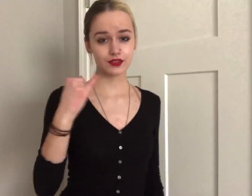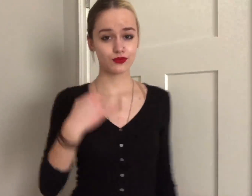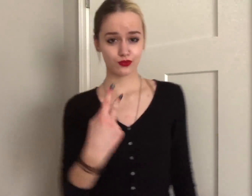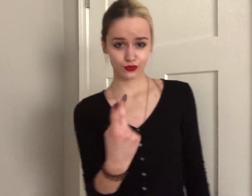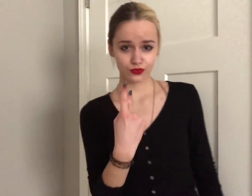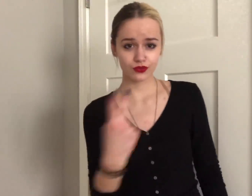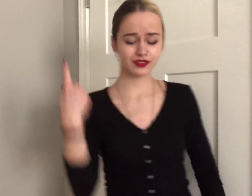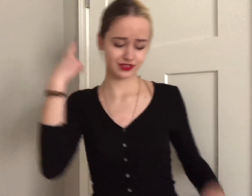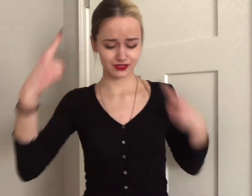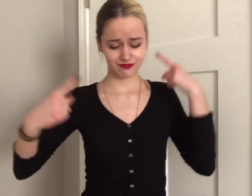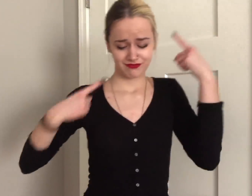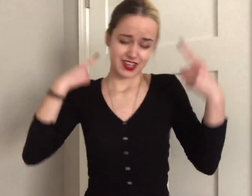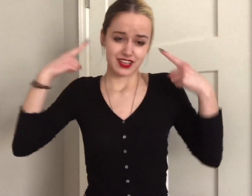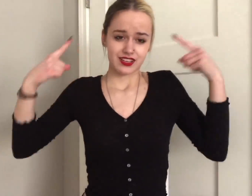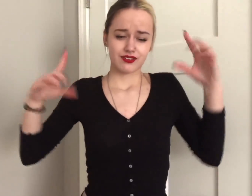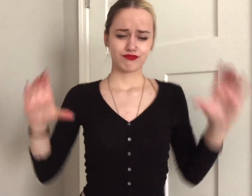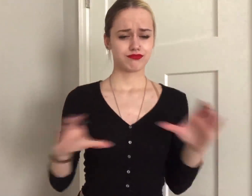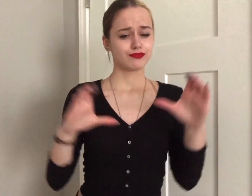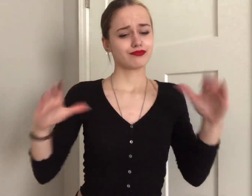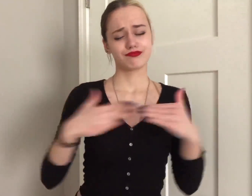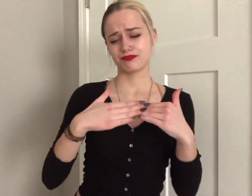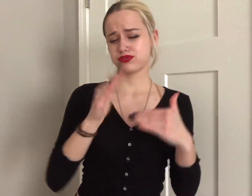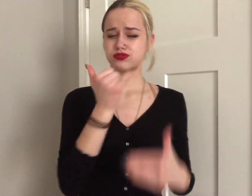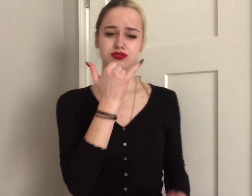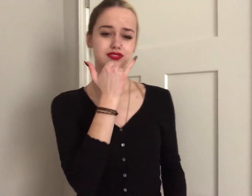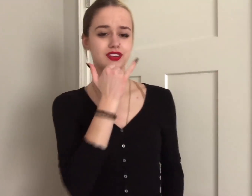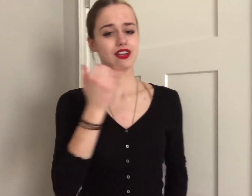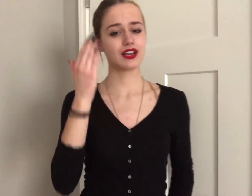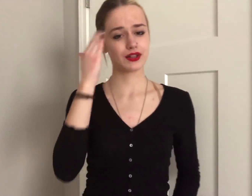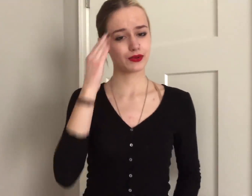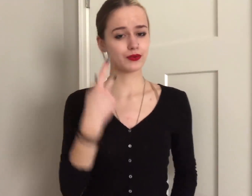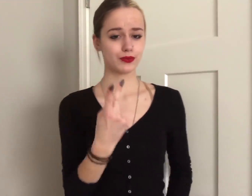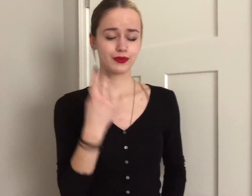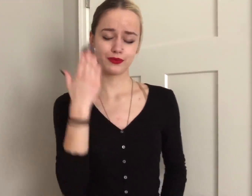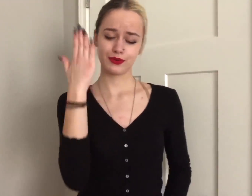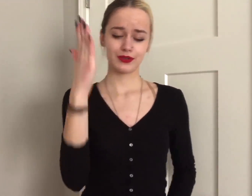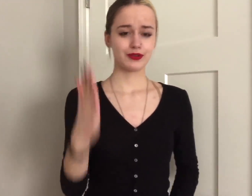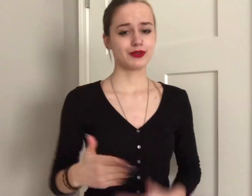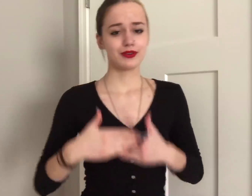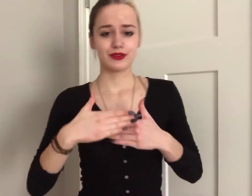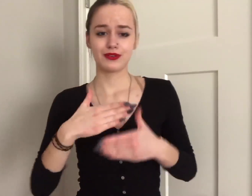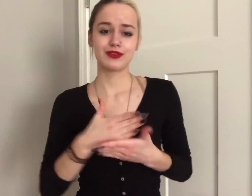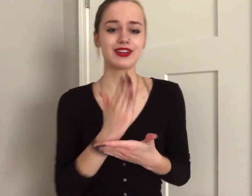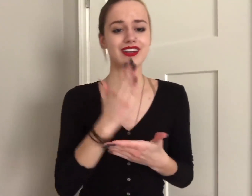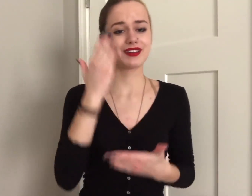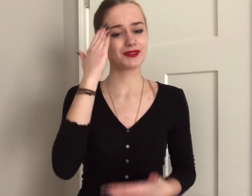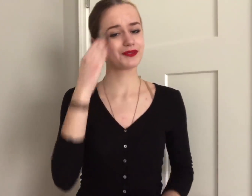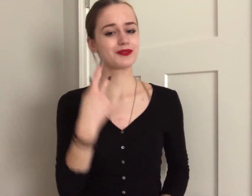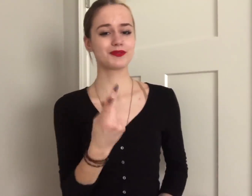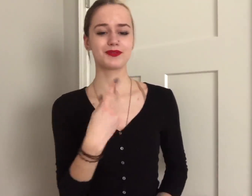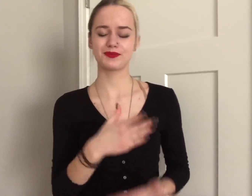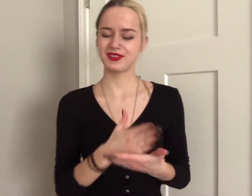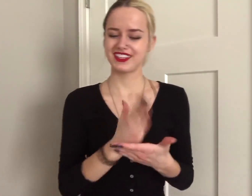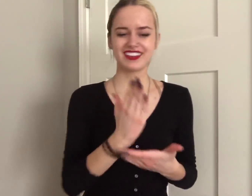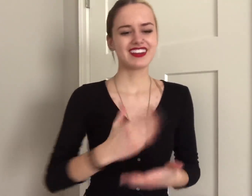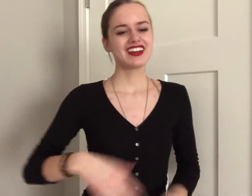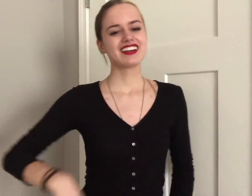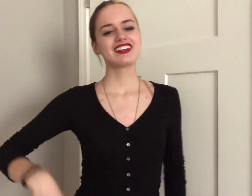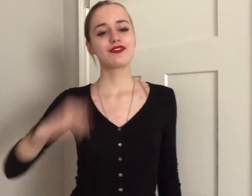'cause if we lost our minds and we took it way too far i know we'd be alright i know we would be alright